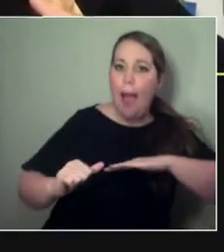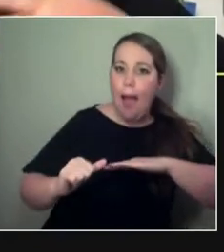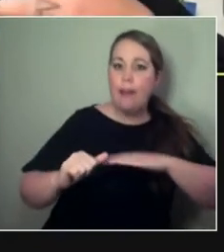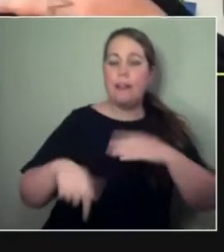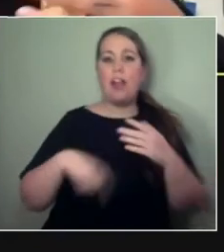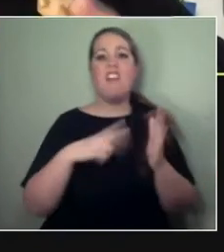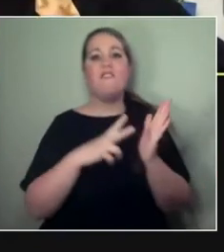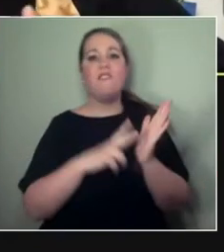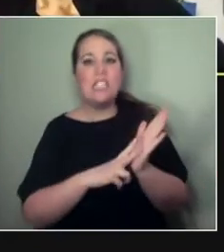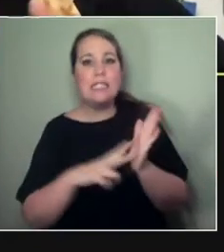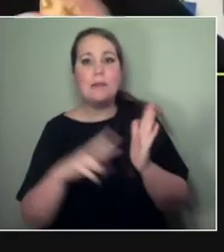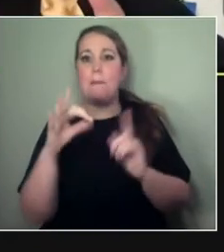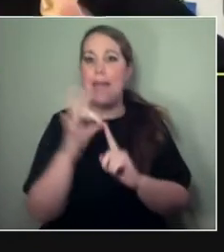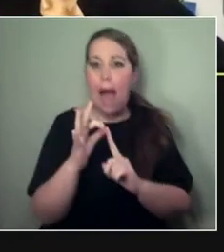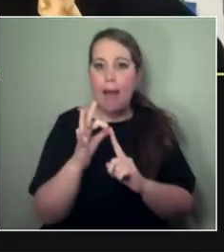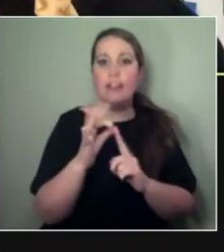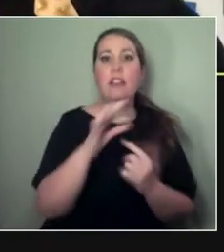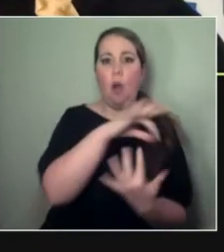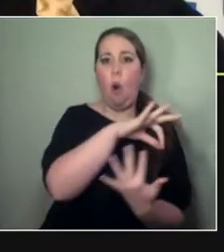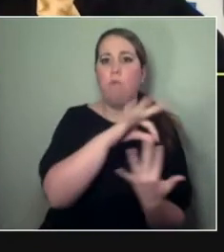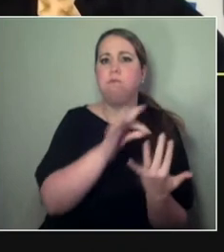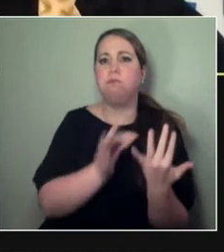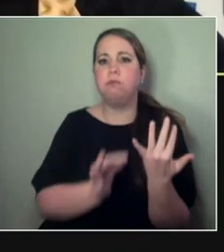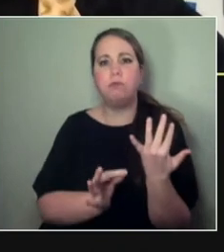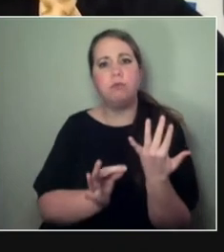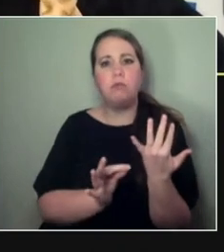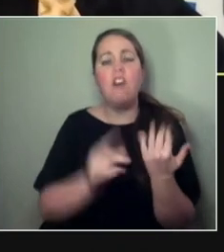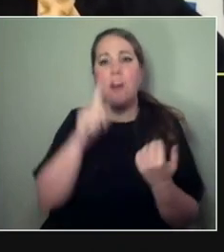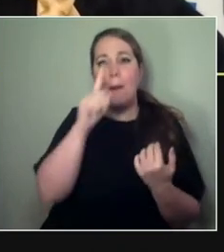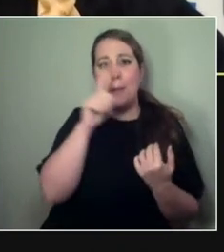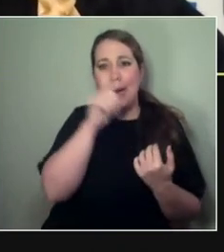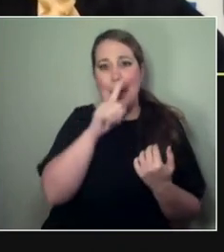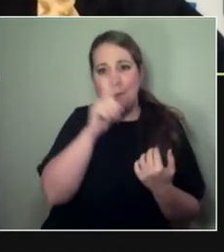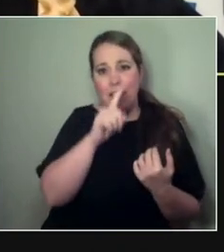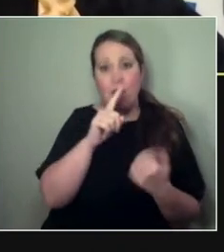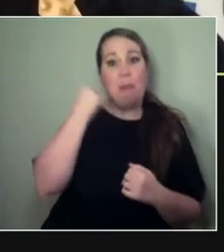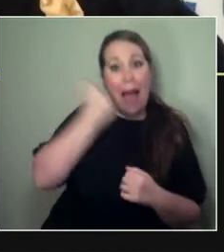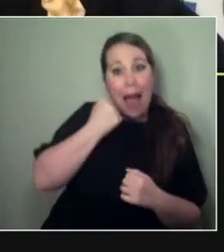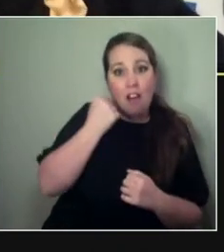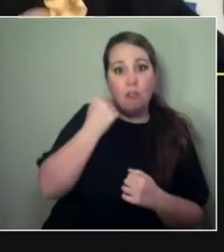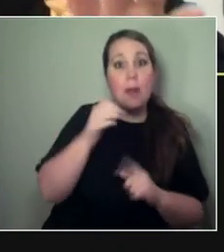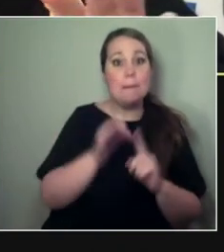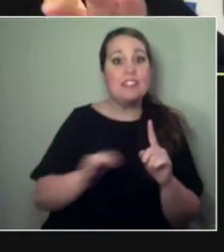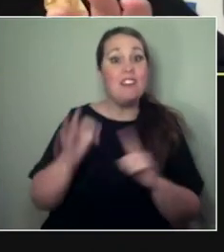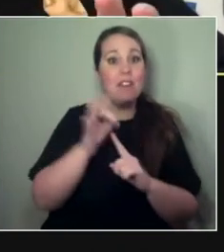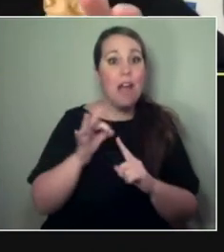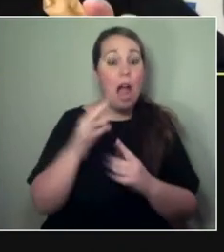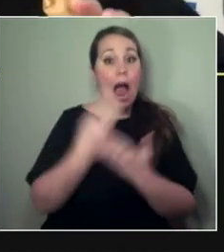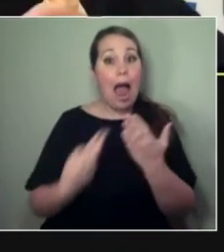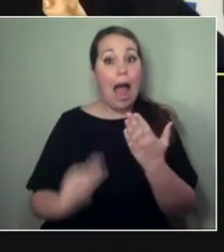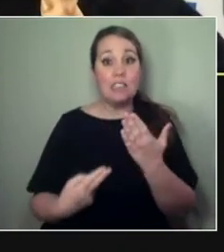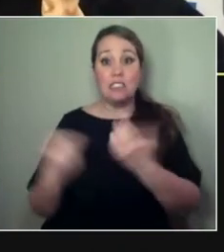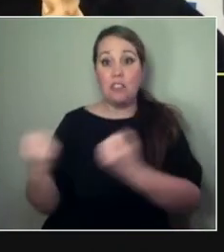So, there was a whole contingent of Māori and Pacific artists that we were just really wanting to hang out with